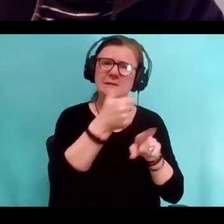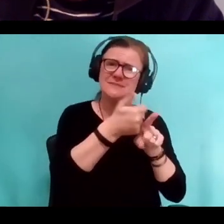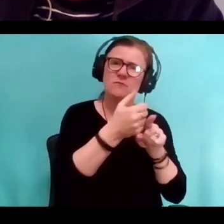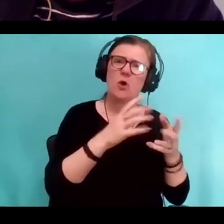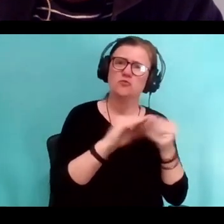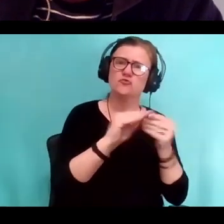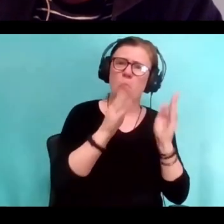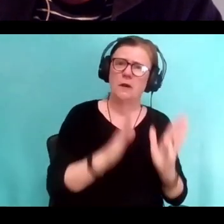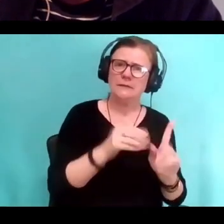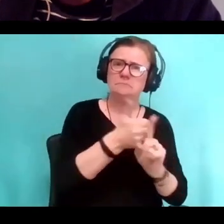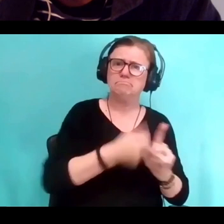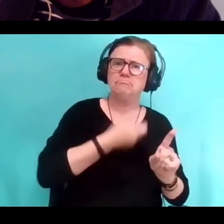Can you account for this?